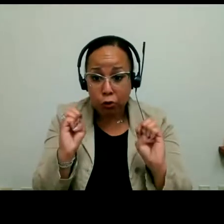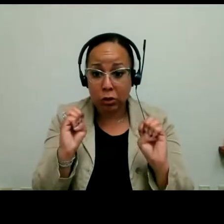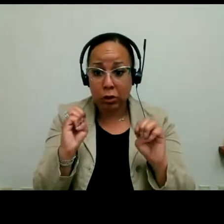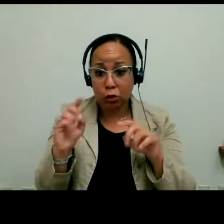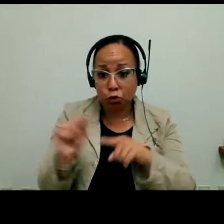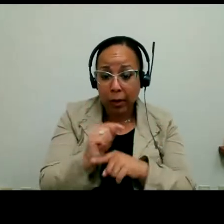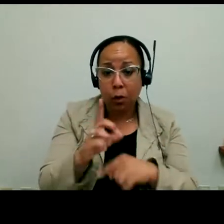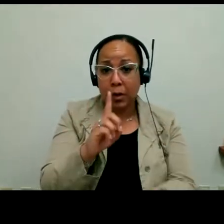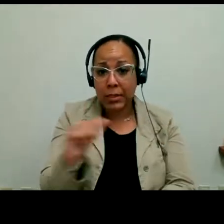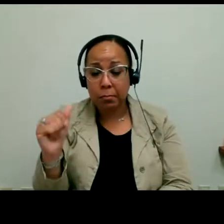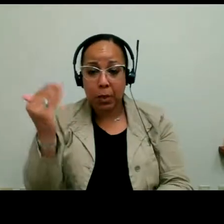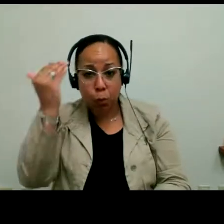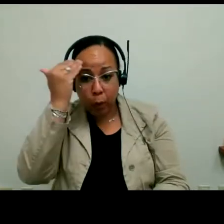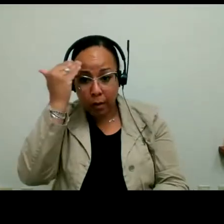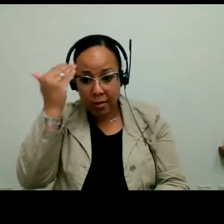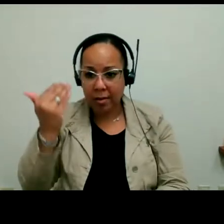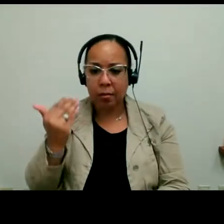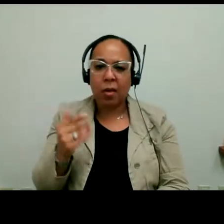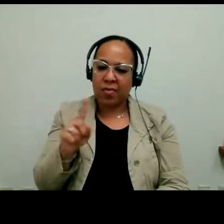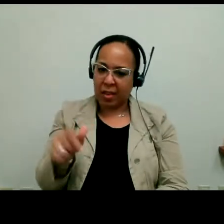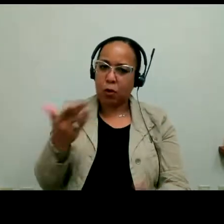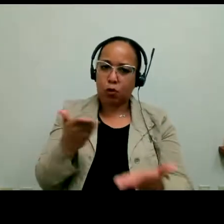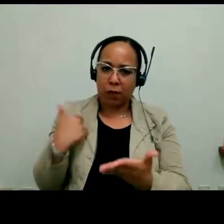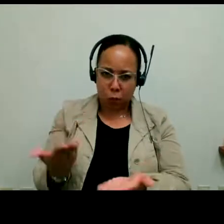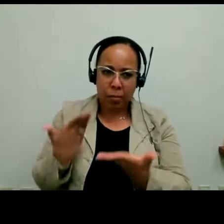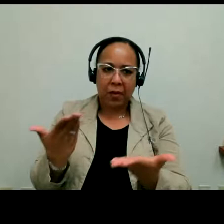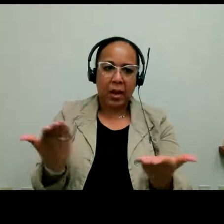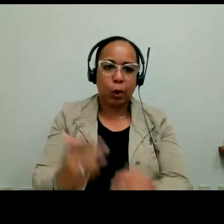can provide here. I hope that answers that question.